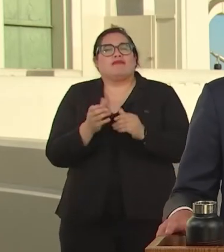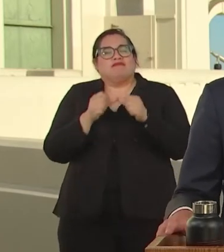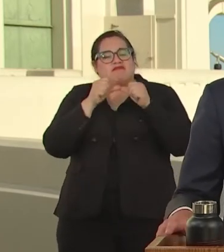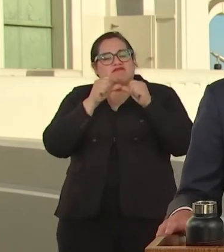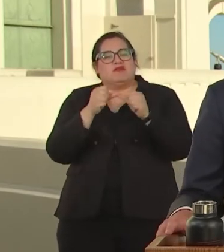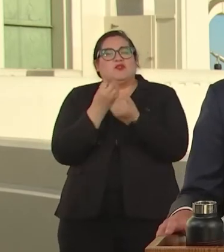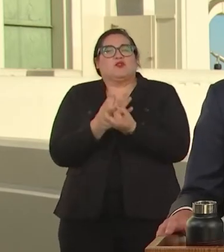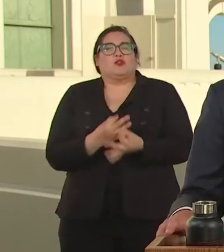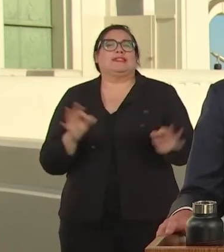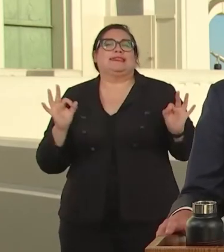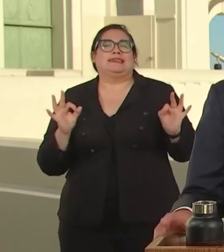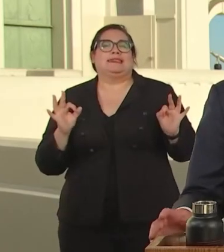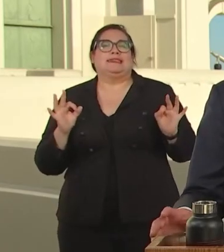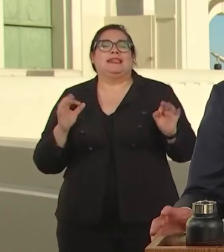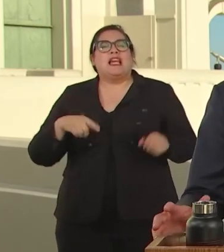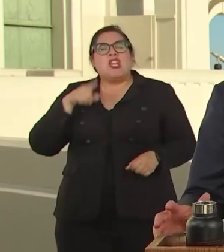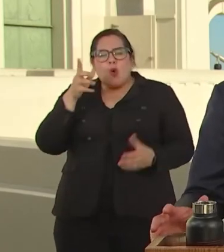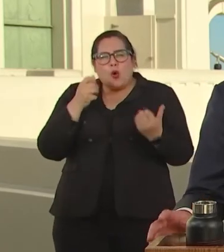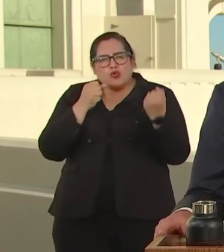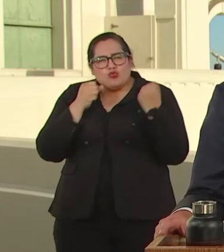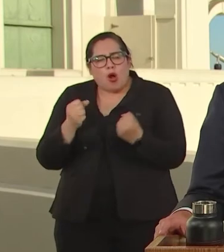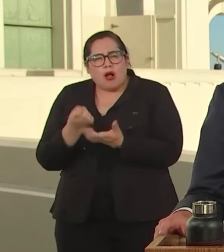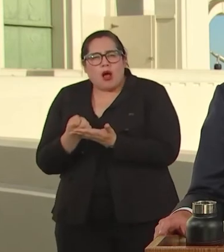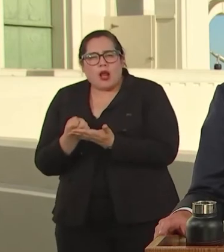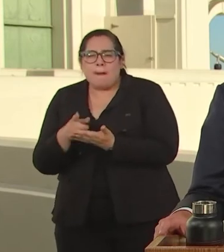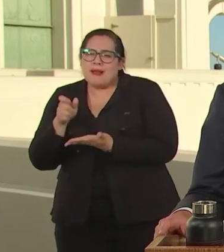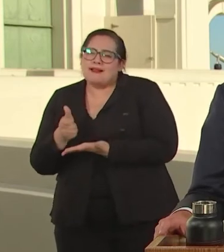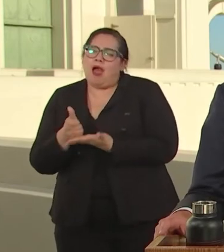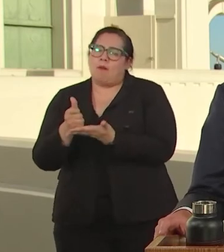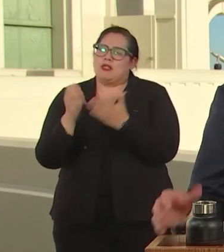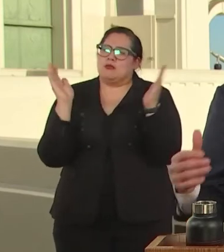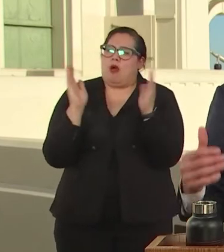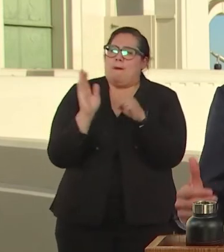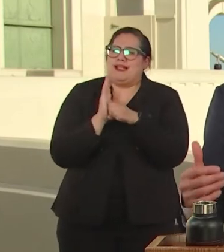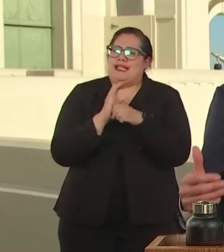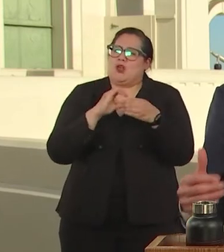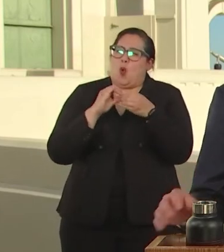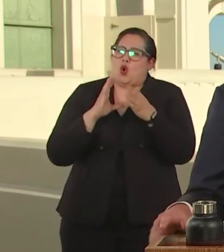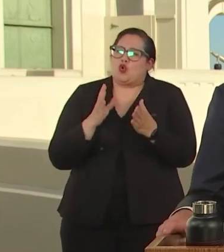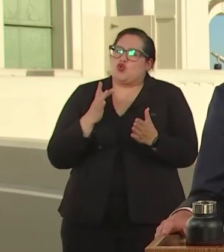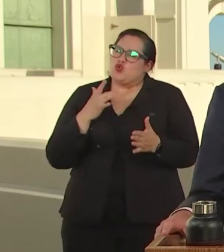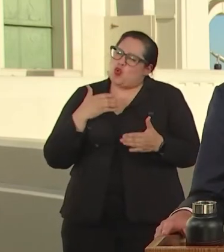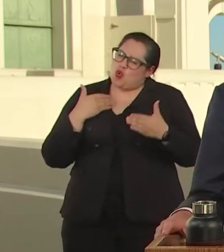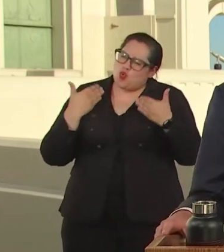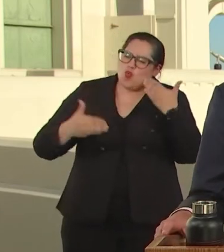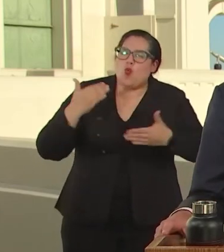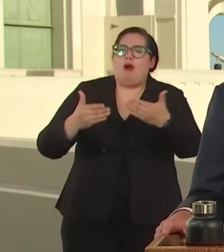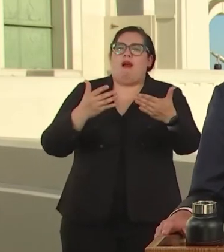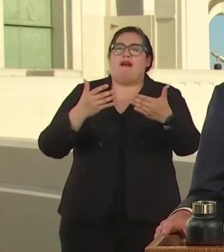IF WE WANT A STRONG ECONOMY, WE HAVE TO ALLOW SMALL BUSINESSES